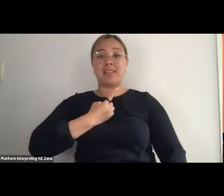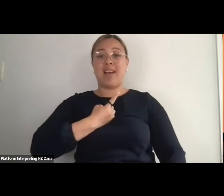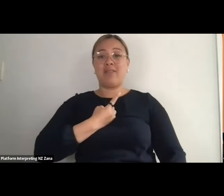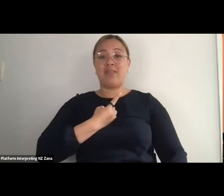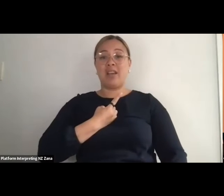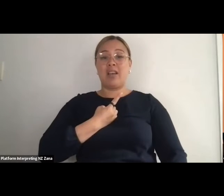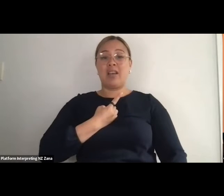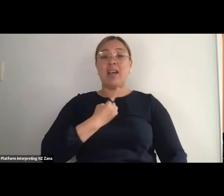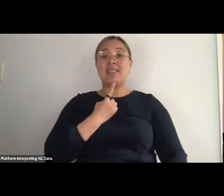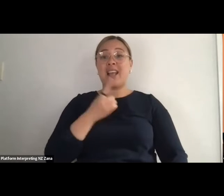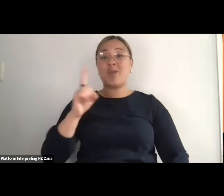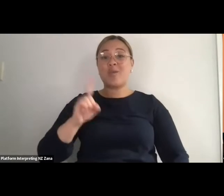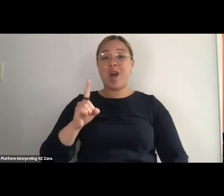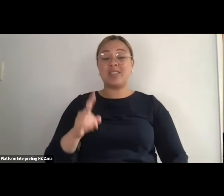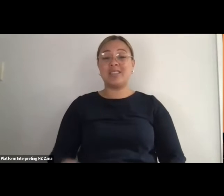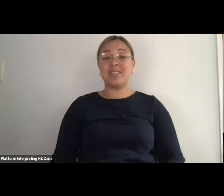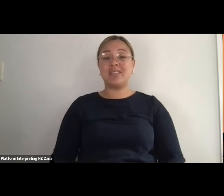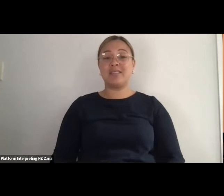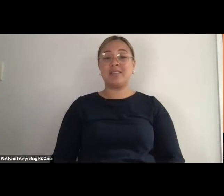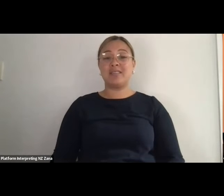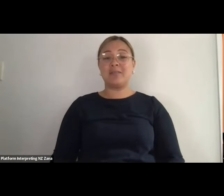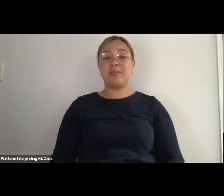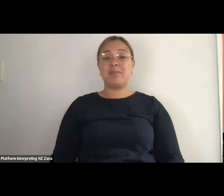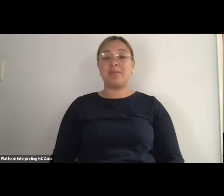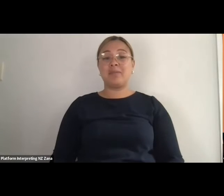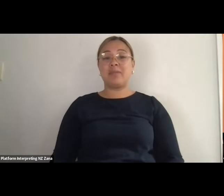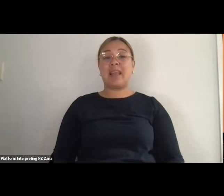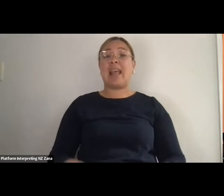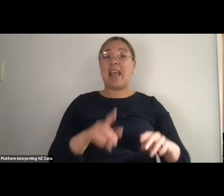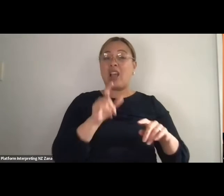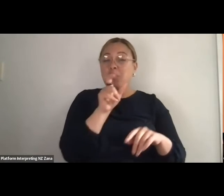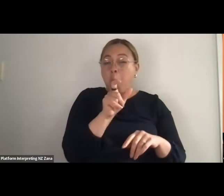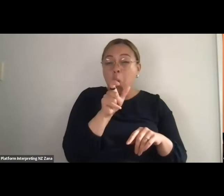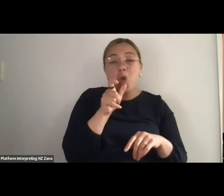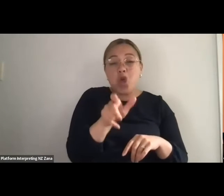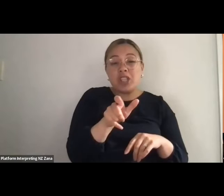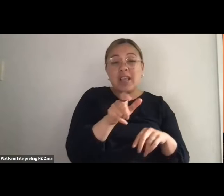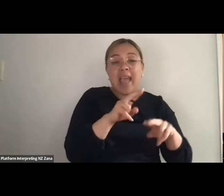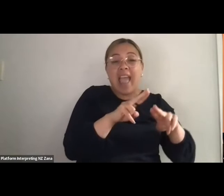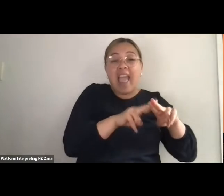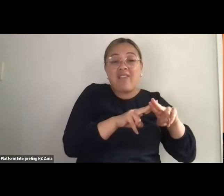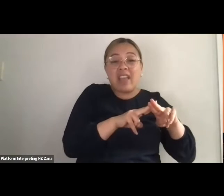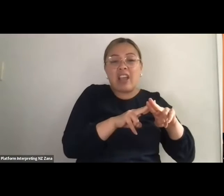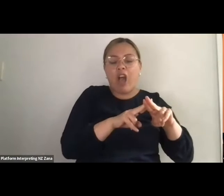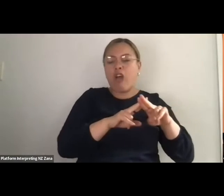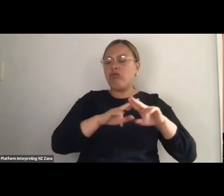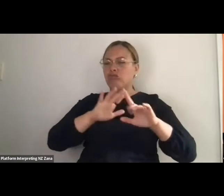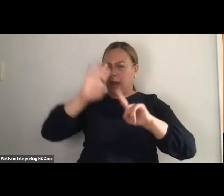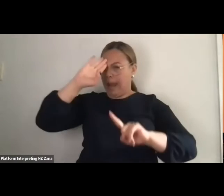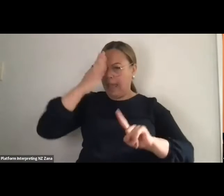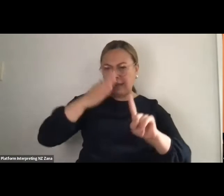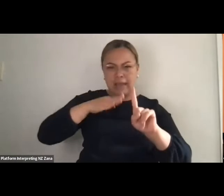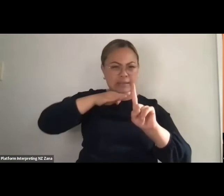and in very small words, ‘effing’, ‘relentless effing kindness’. Which is a useful thing that